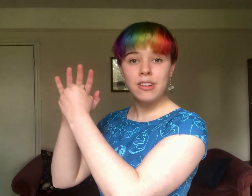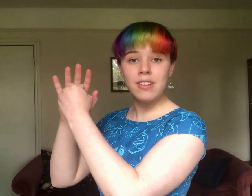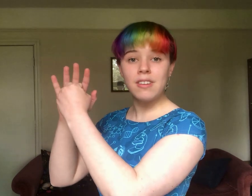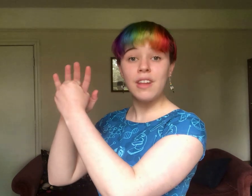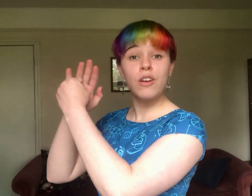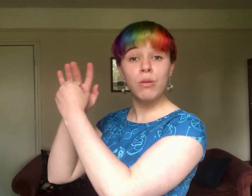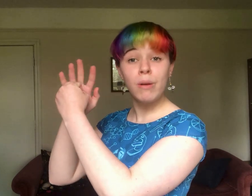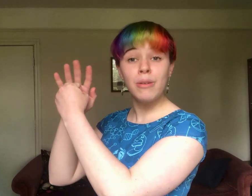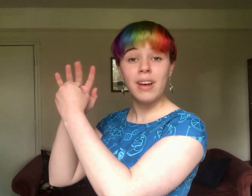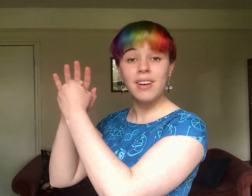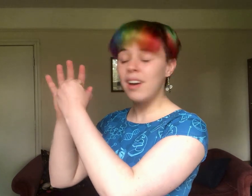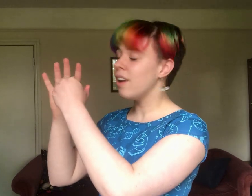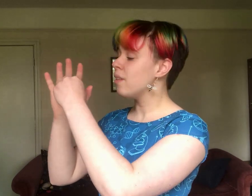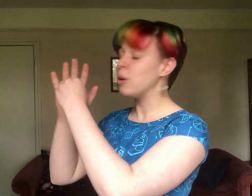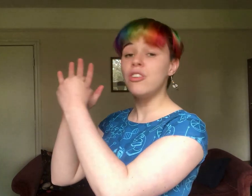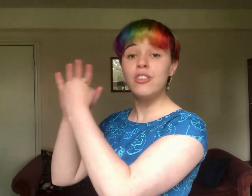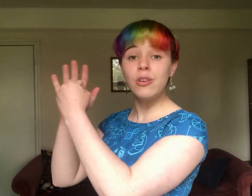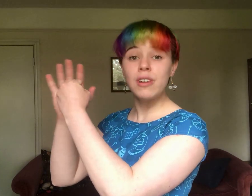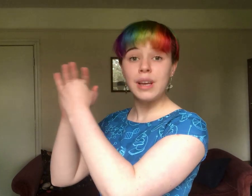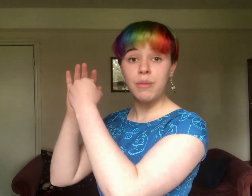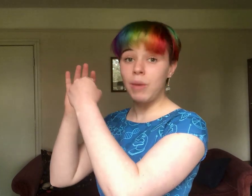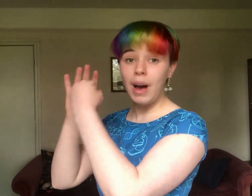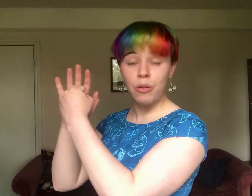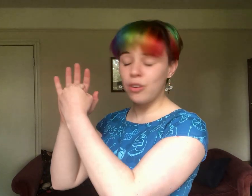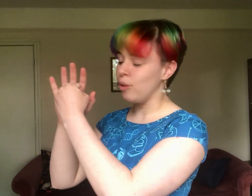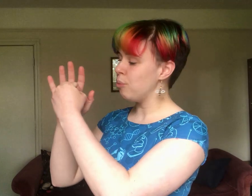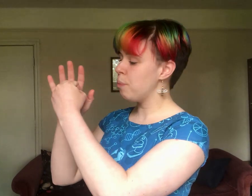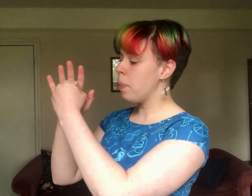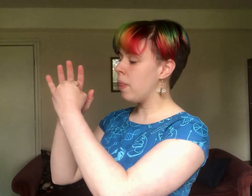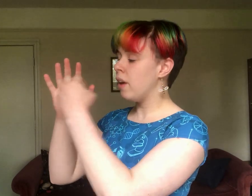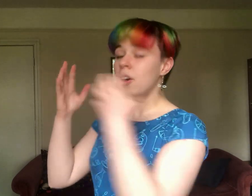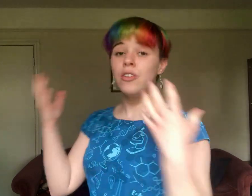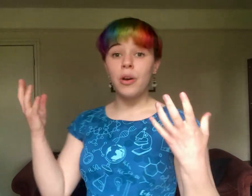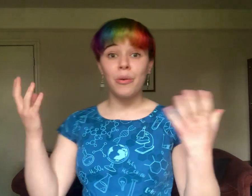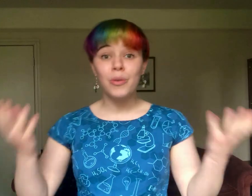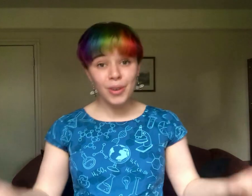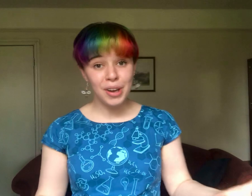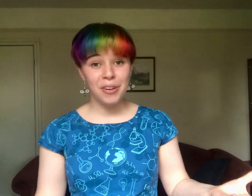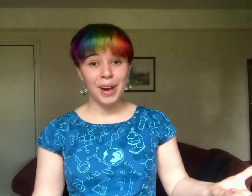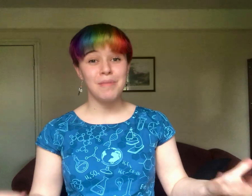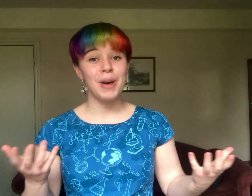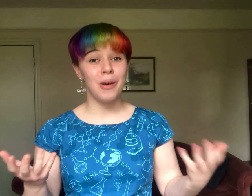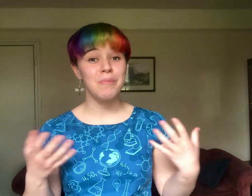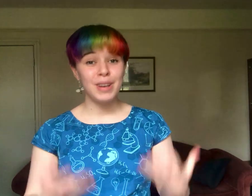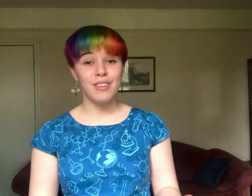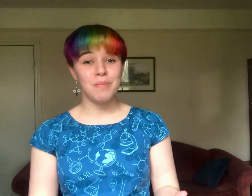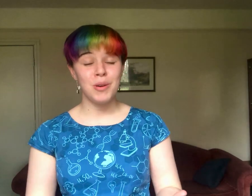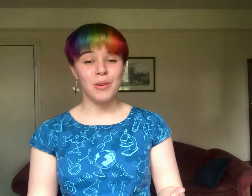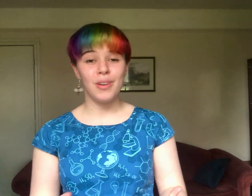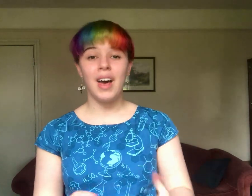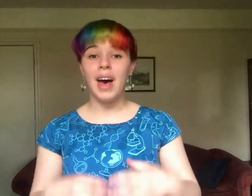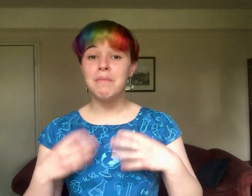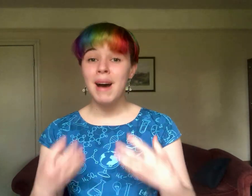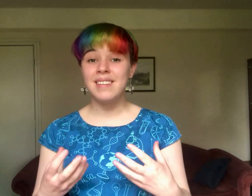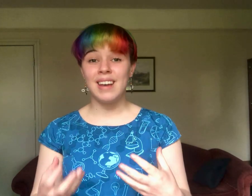us to see the corona, which is usually outshone. So could I create my own miniature moon and mask